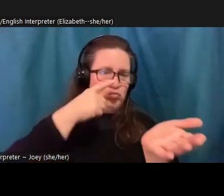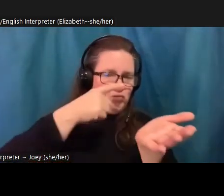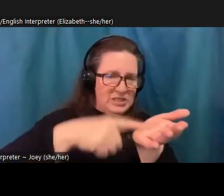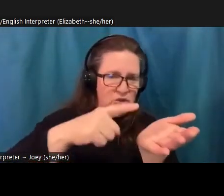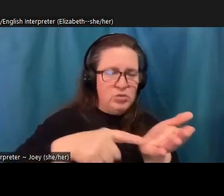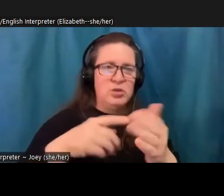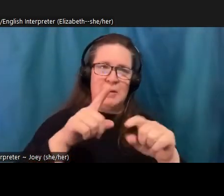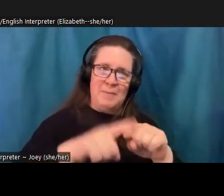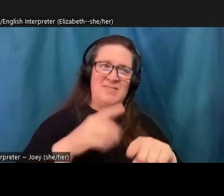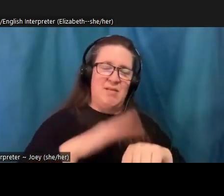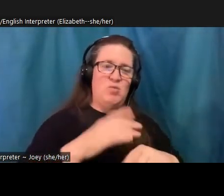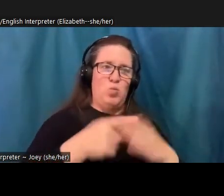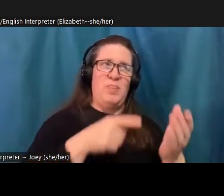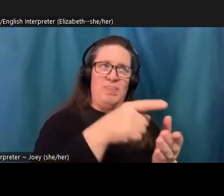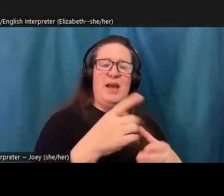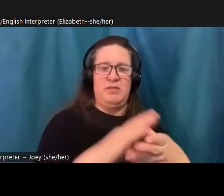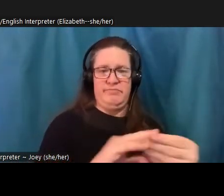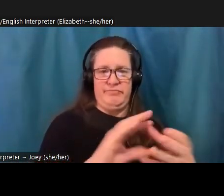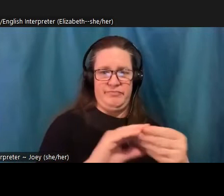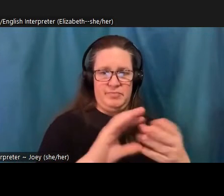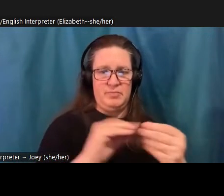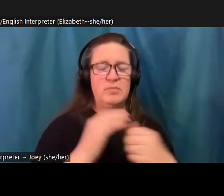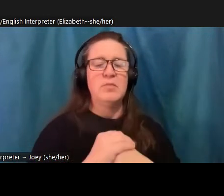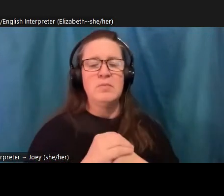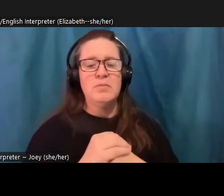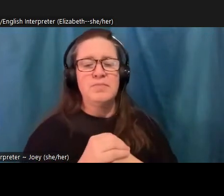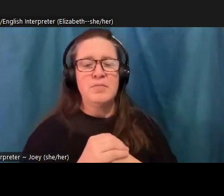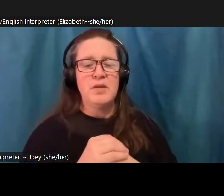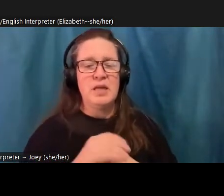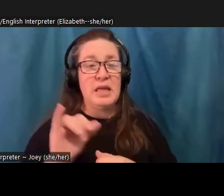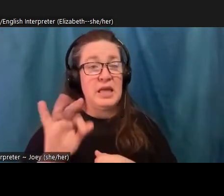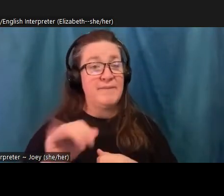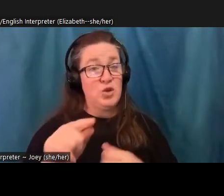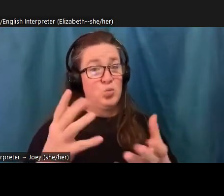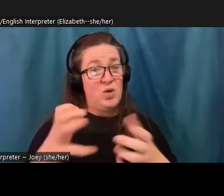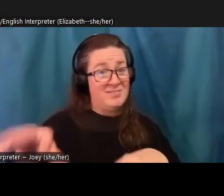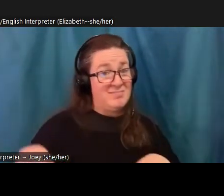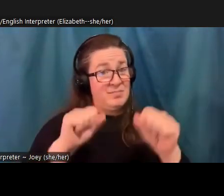also want to point If you're looking to facilitate a conversation or activity yourself, I really hope you feel